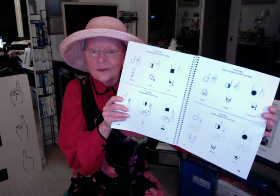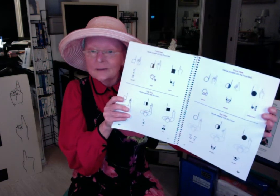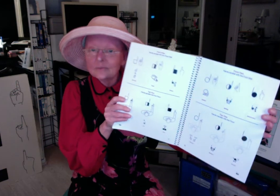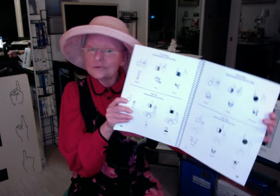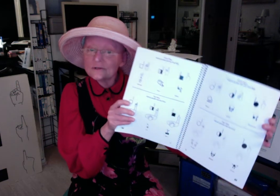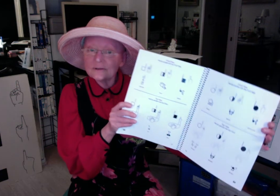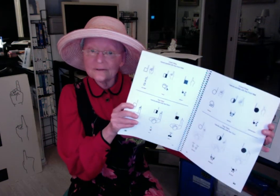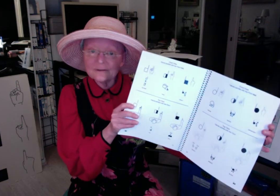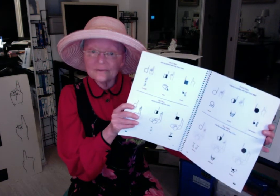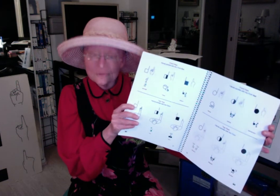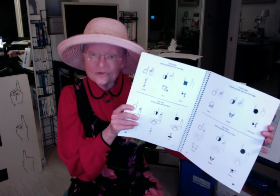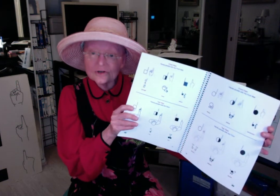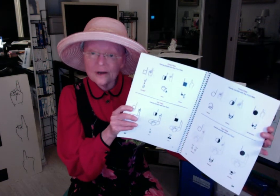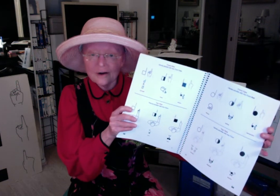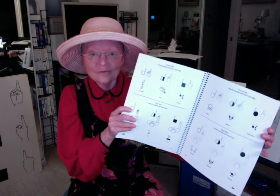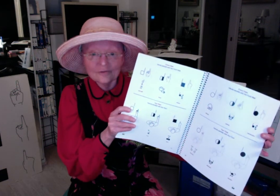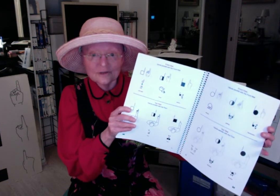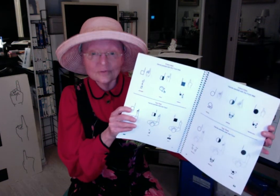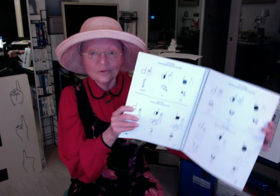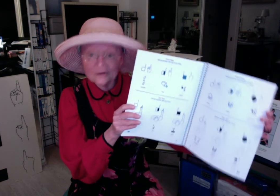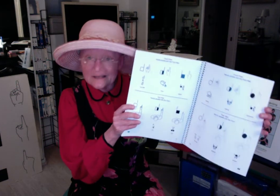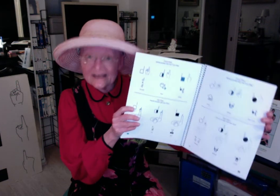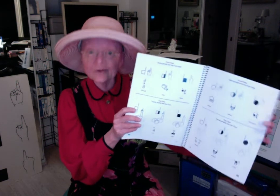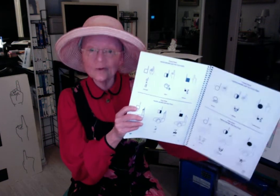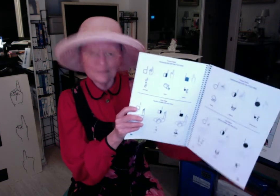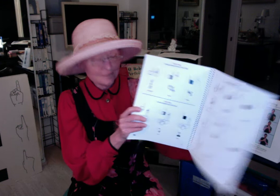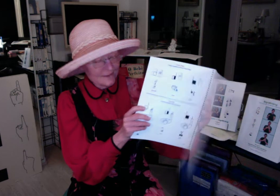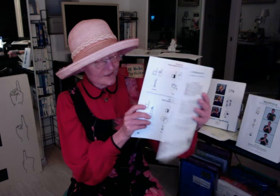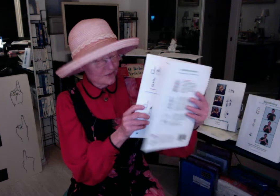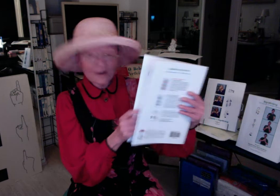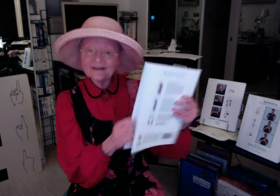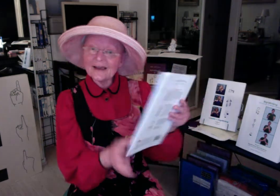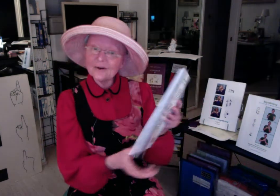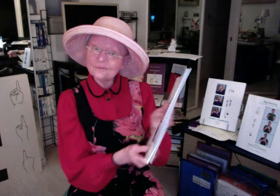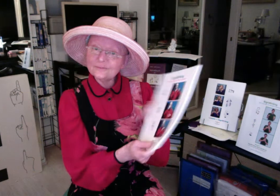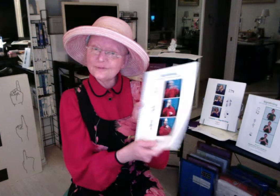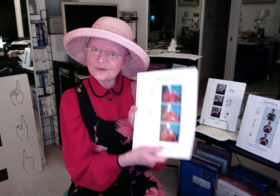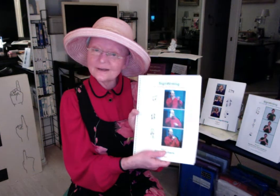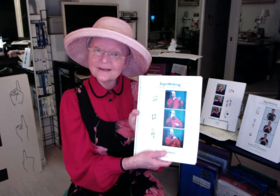Brazilian version of this book later so right now you're getting it in